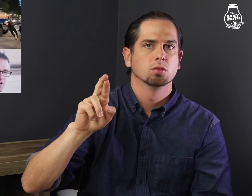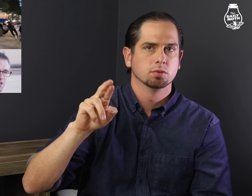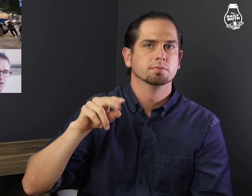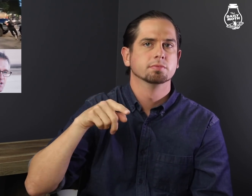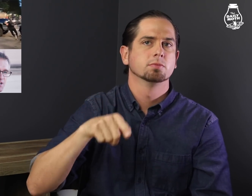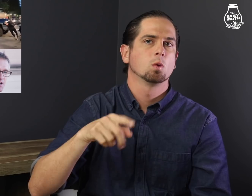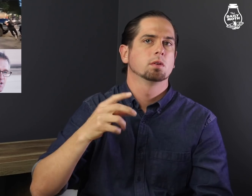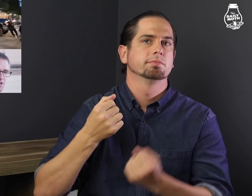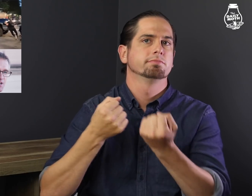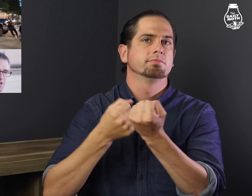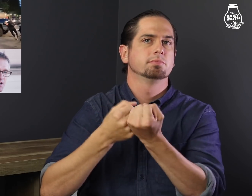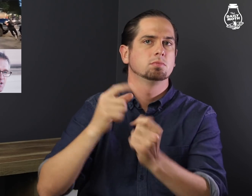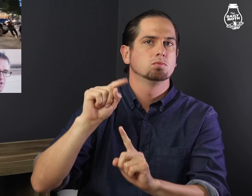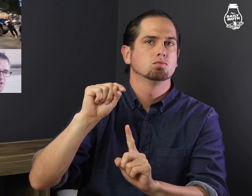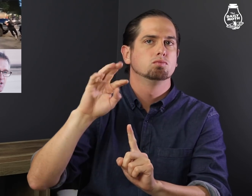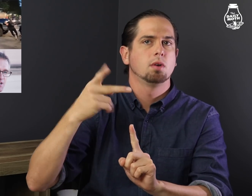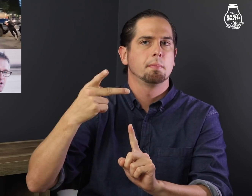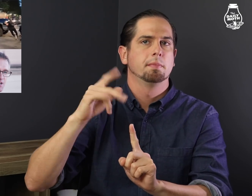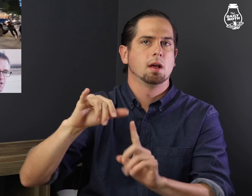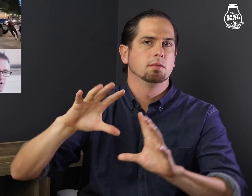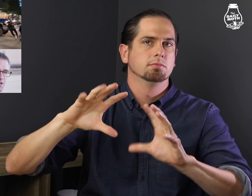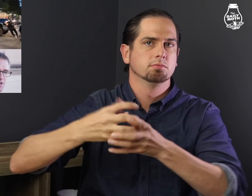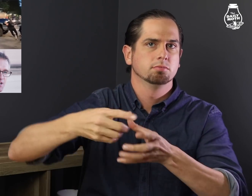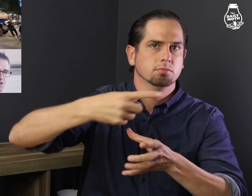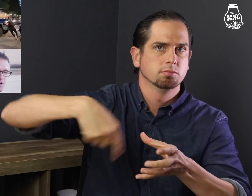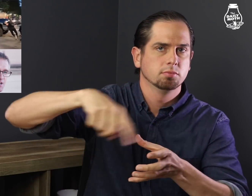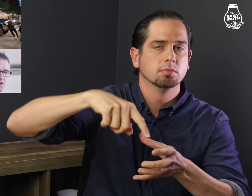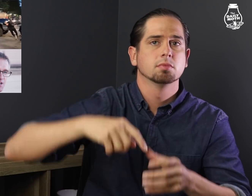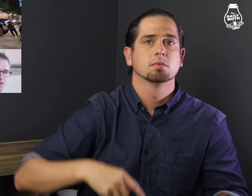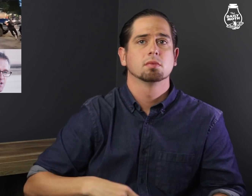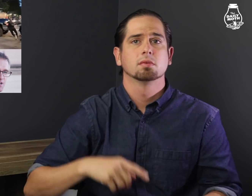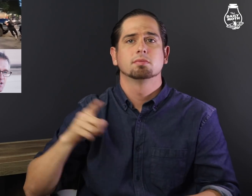a far-right group.